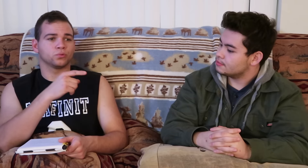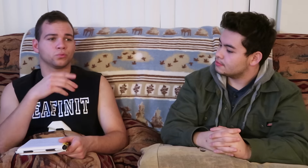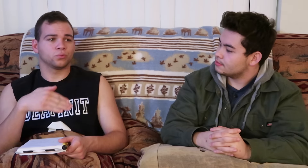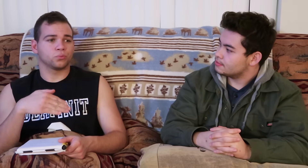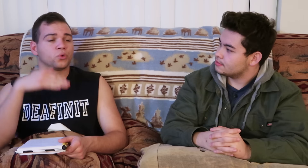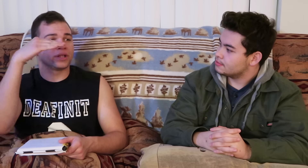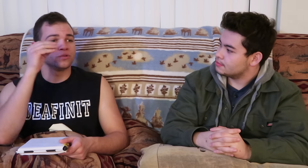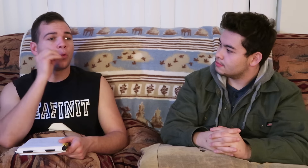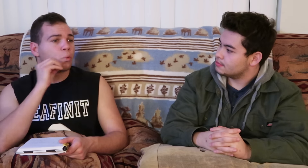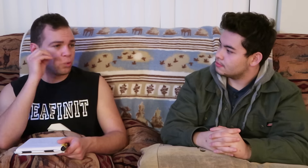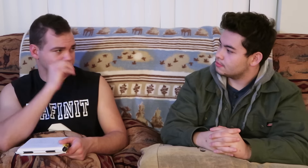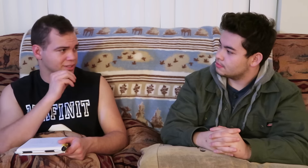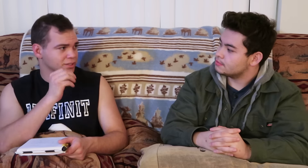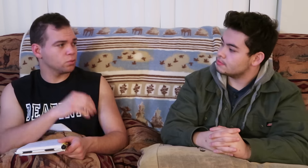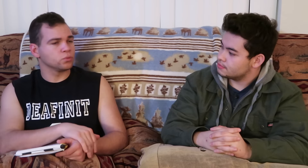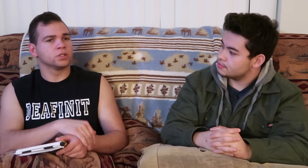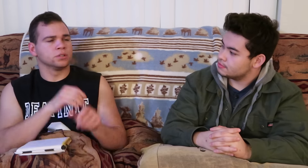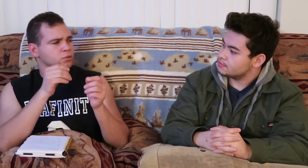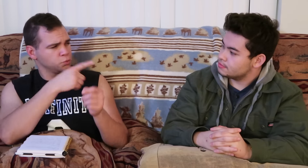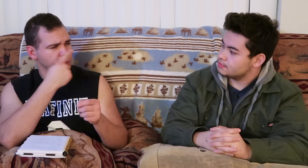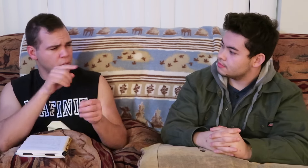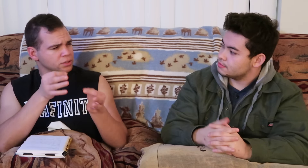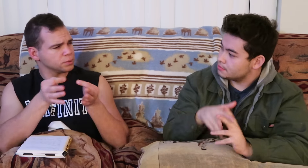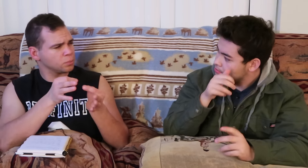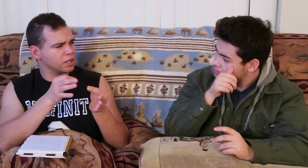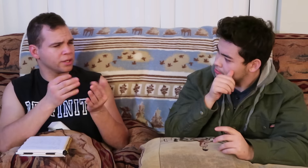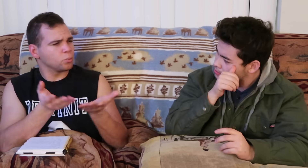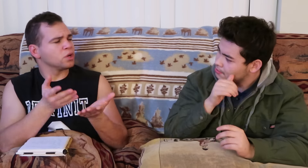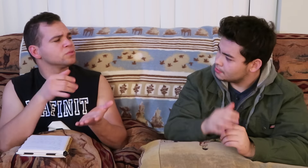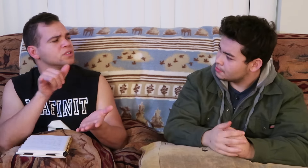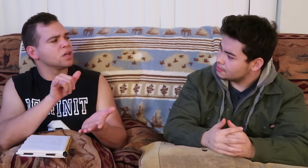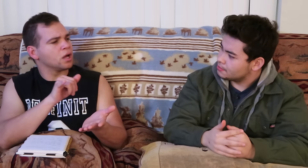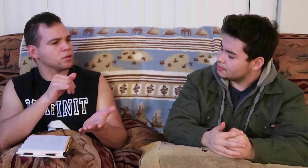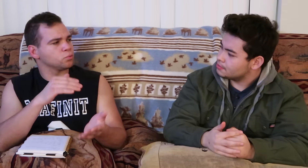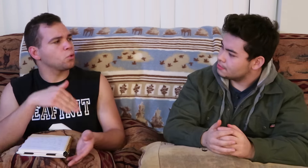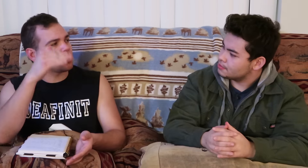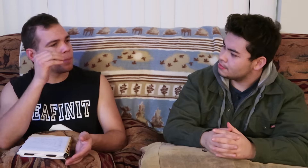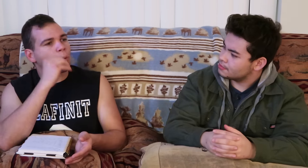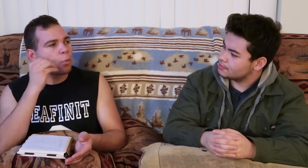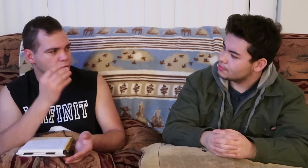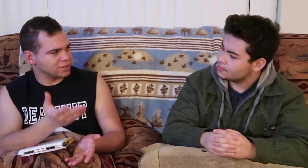you were raised orally? do you mind explaining what its like growing up orally?